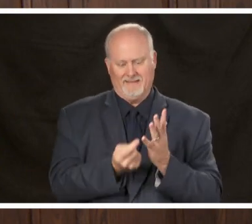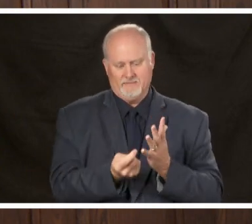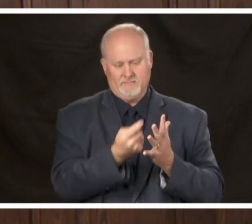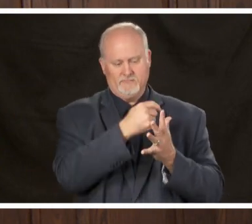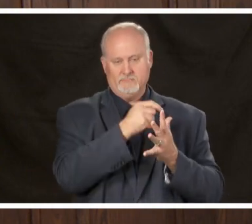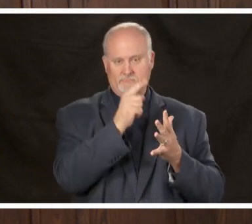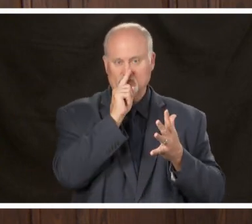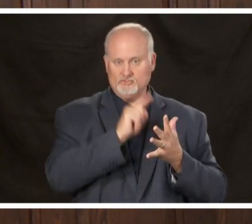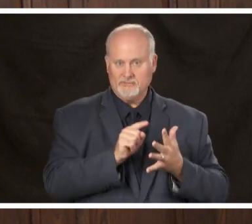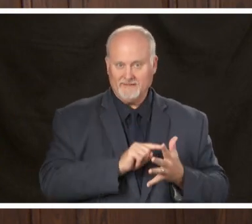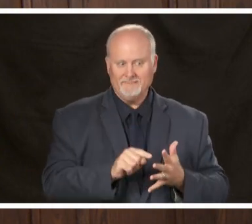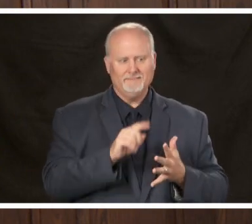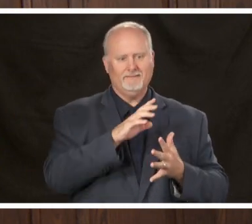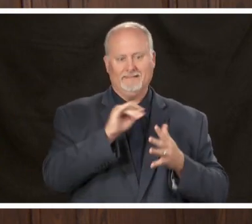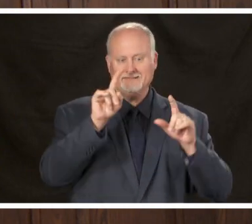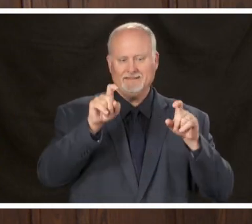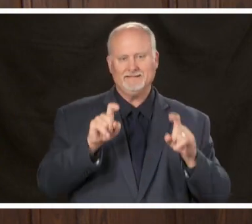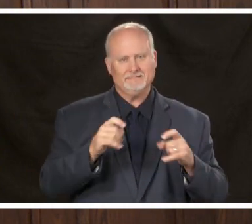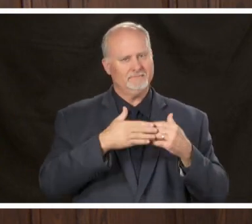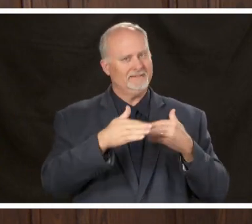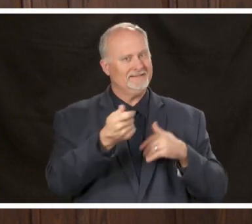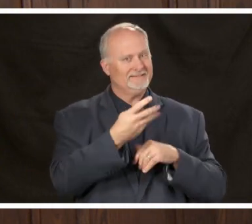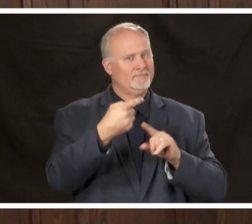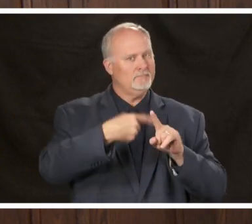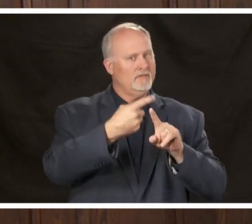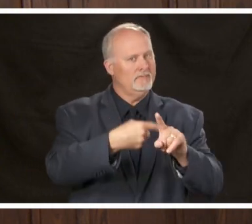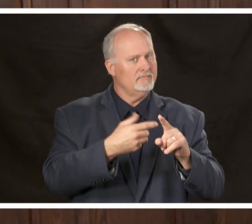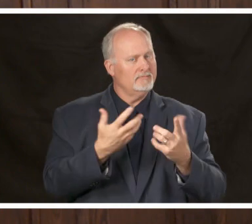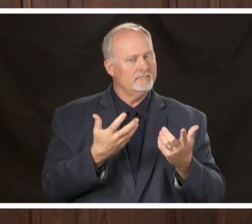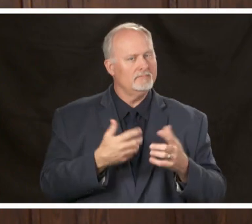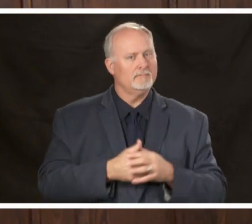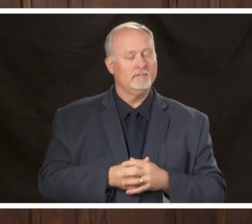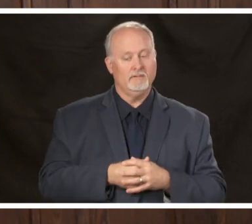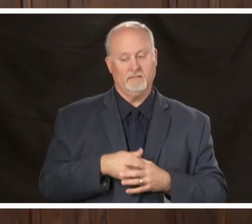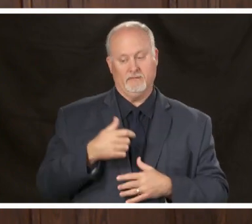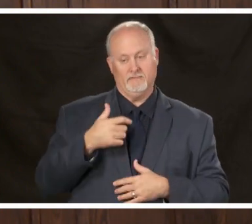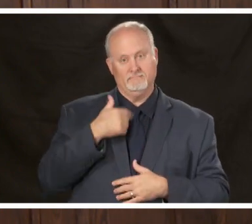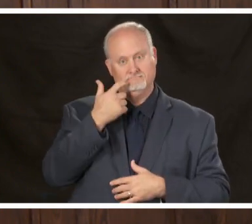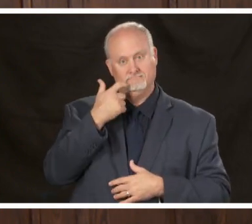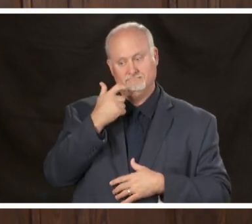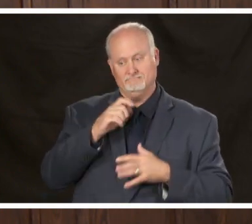next several months the collaborative that I just mentioned will include three